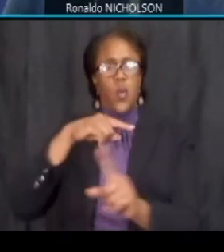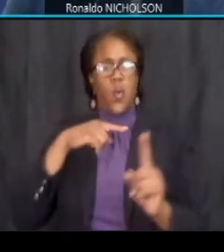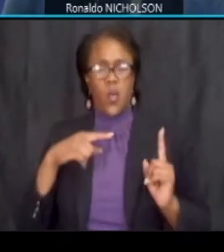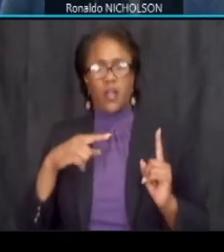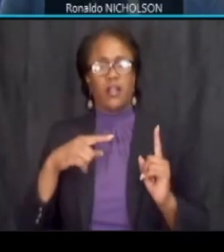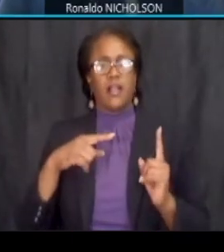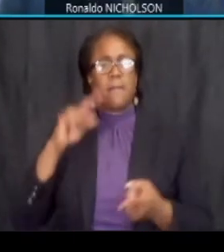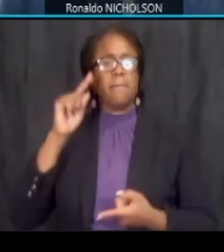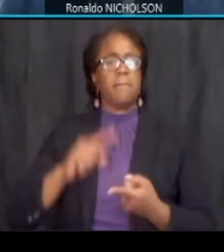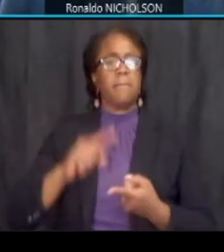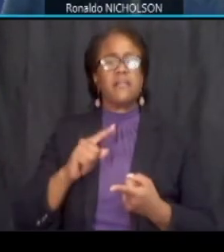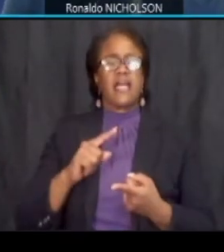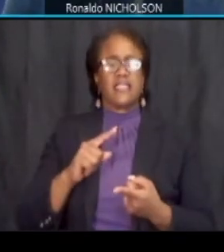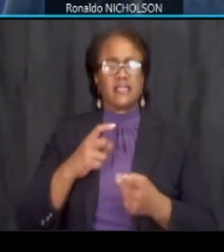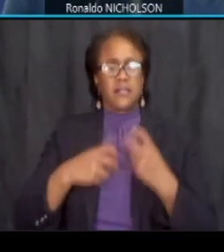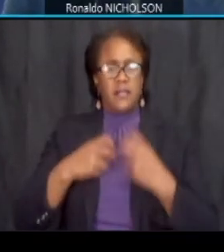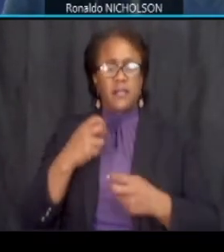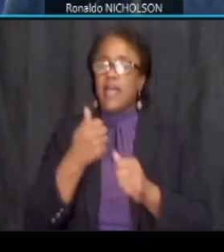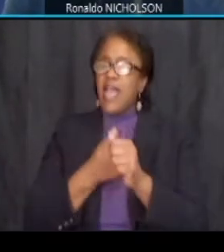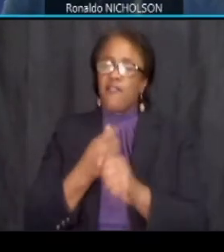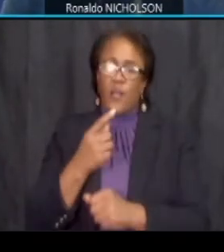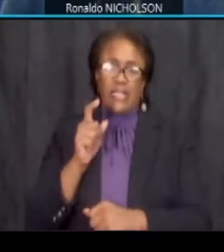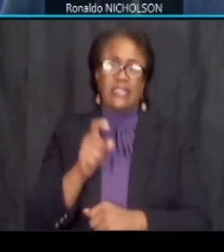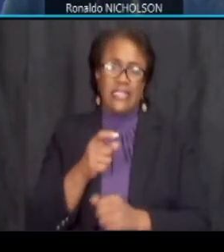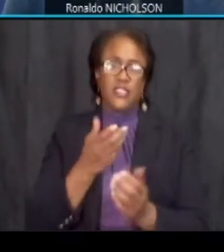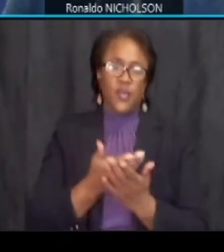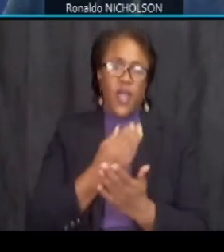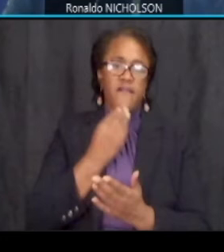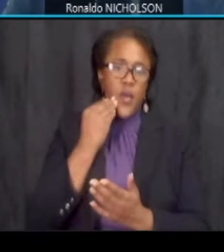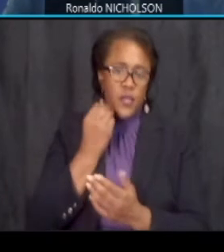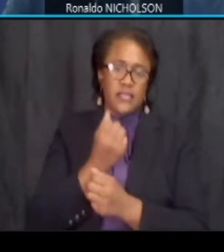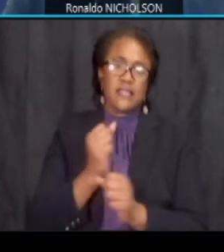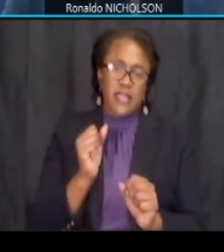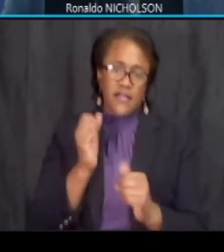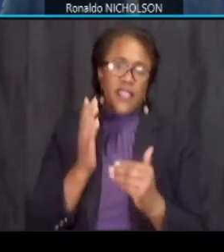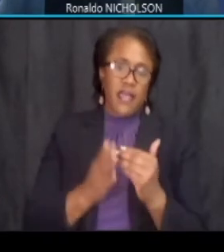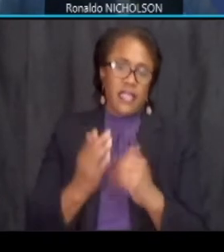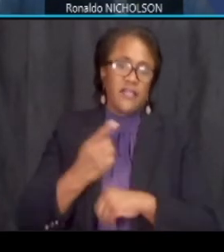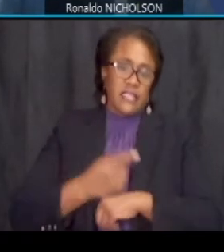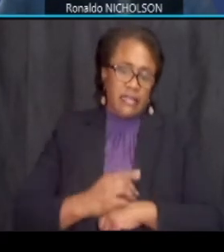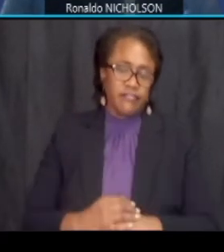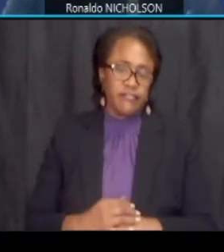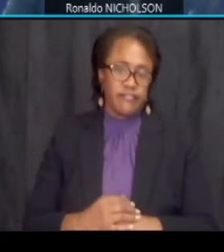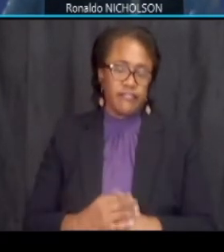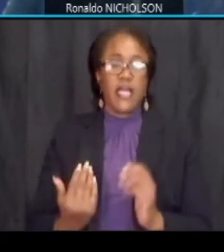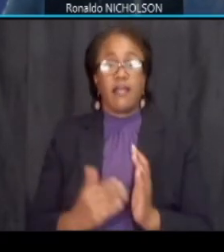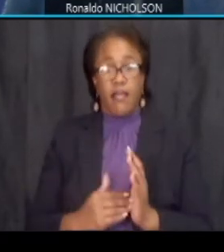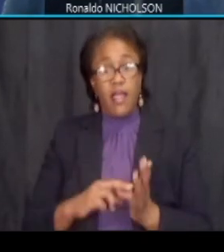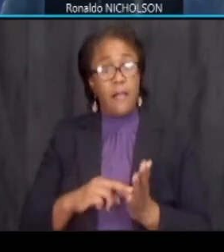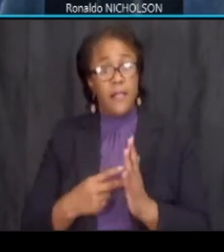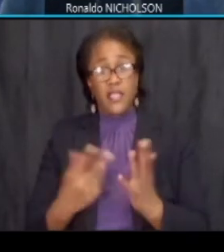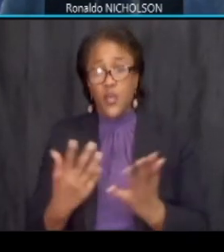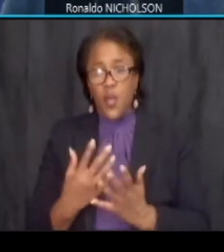everybody needs to get home safely at the end of the day so that again means obey the traffic signs